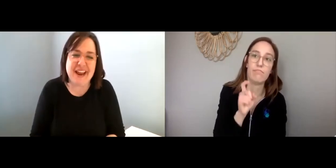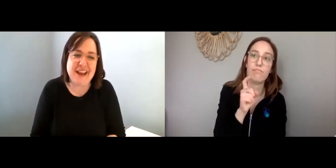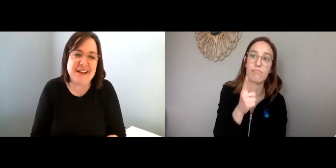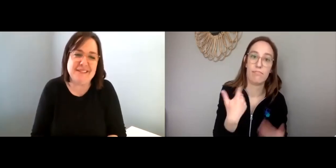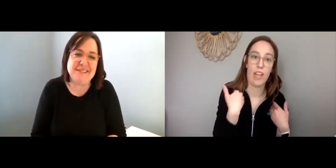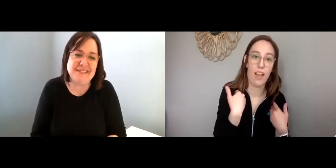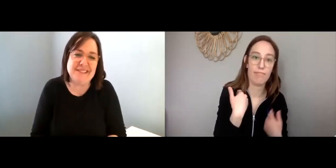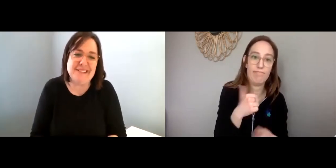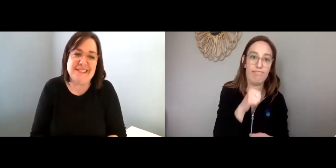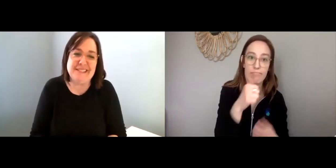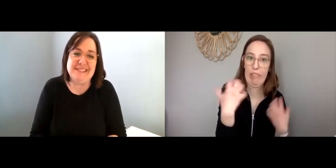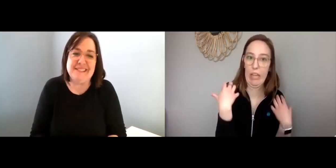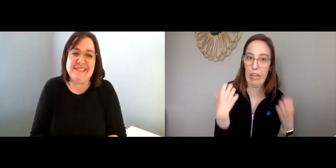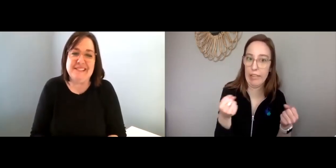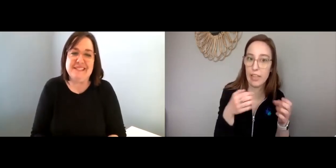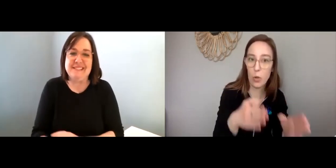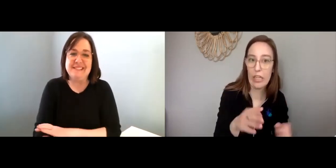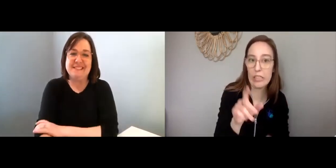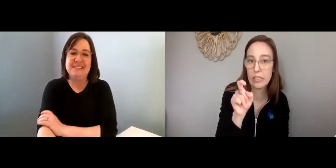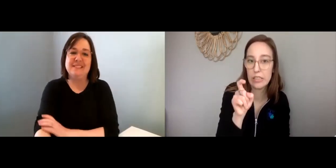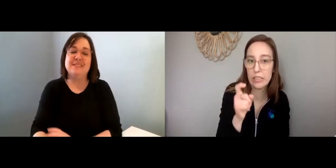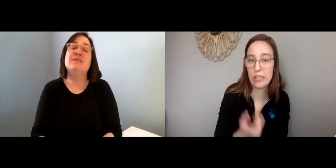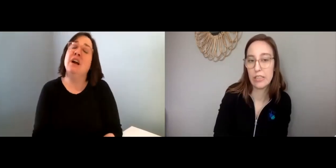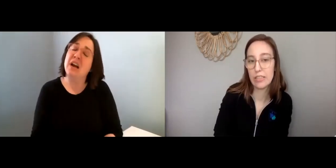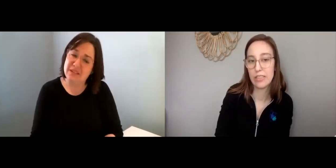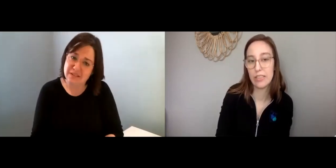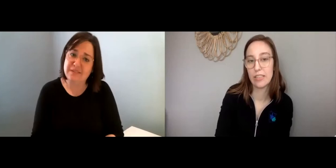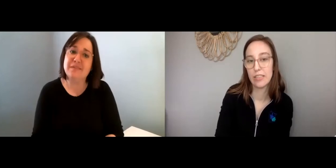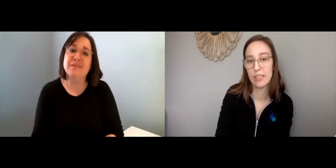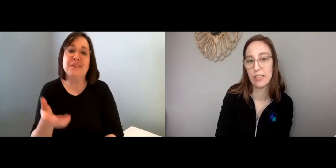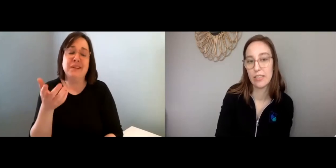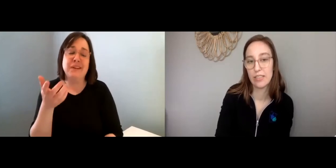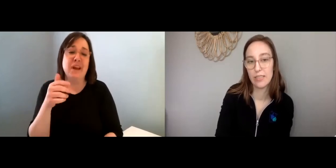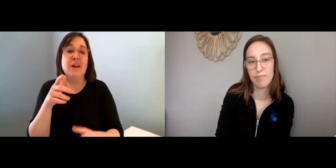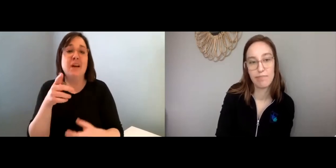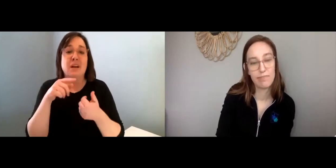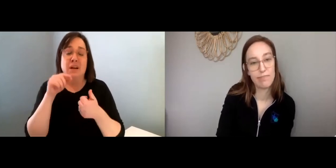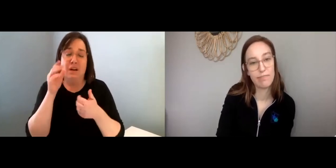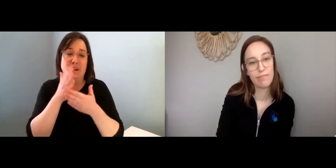Maggie: Hm, yeah. So, are there unhealthy ways to move through it as well?